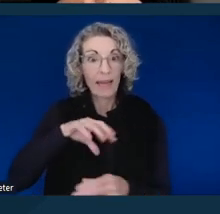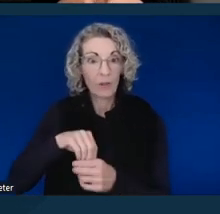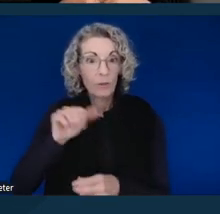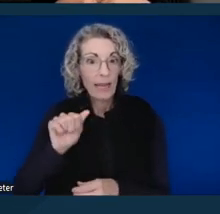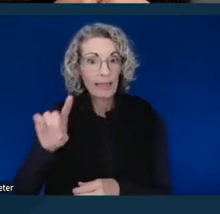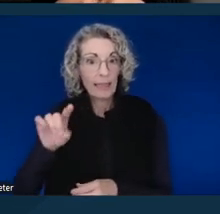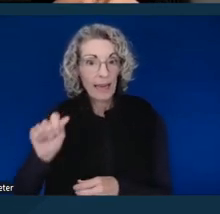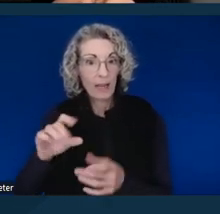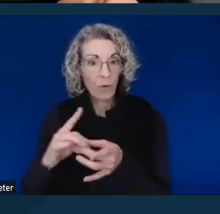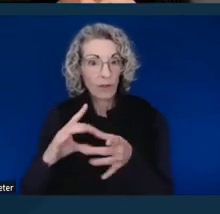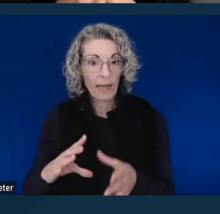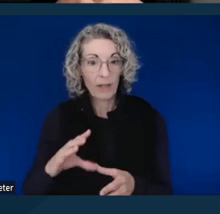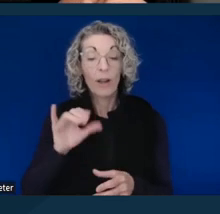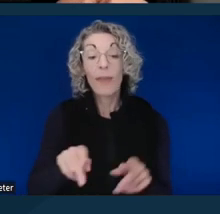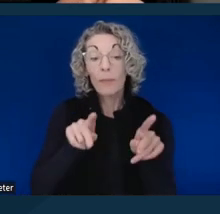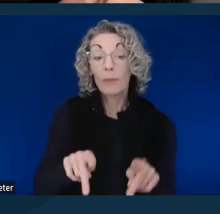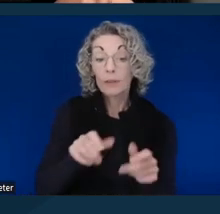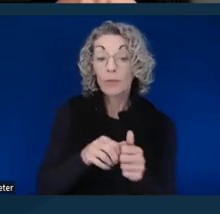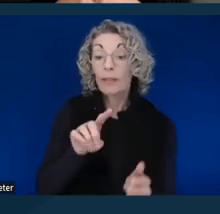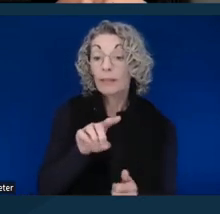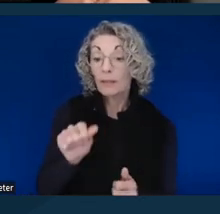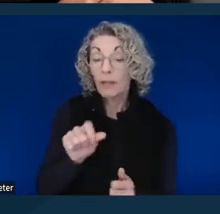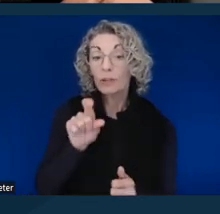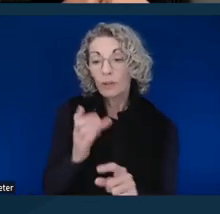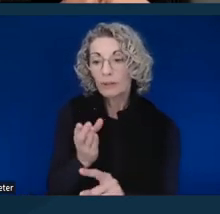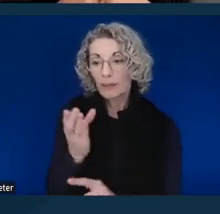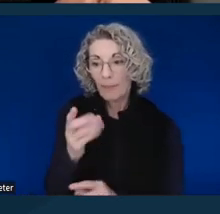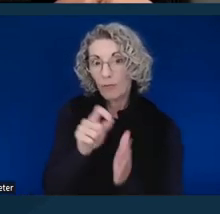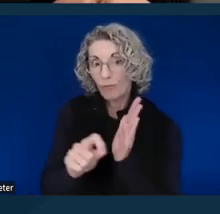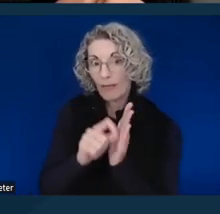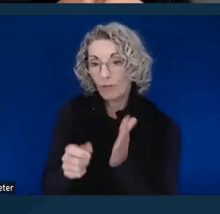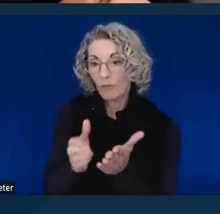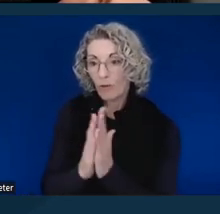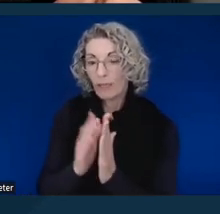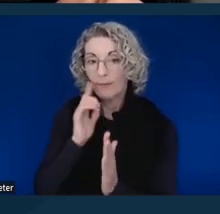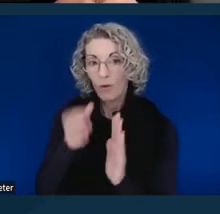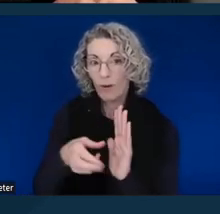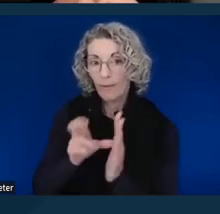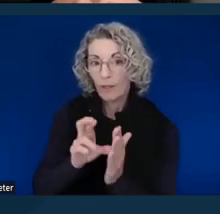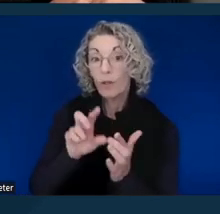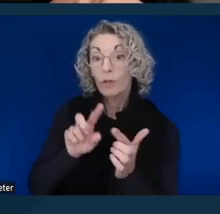the person with the disability is to submit a written request for review to the presiding judge